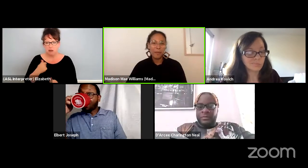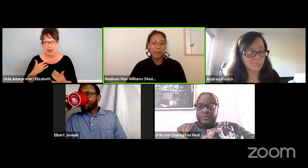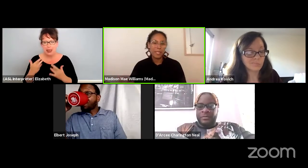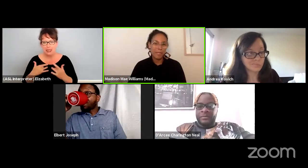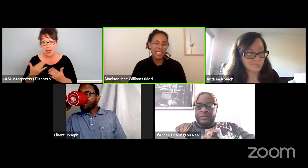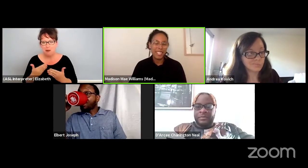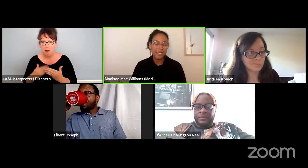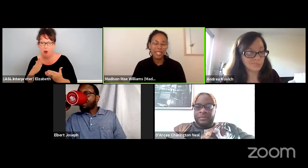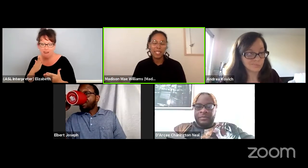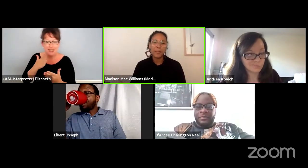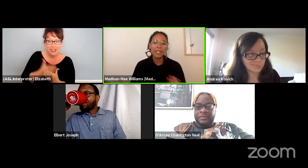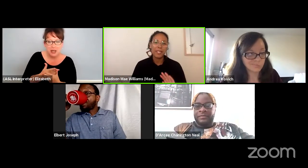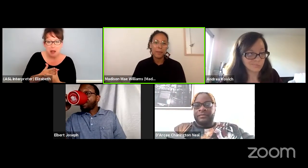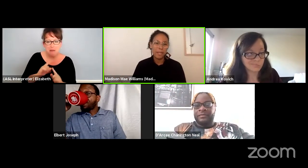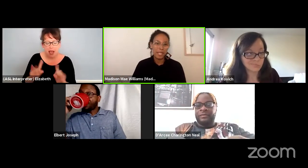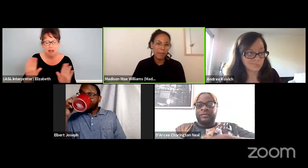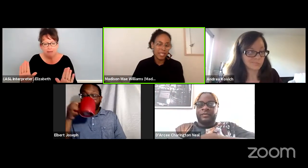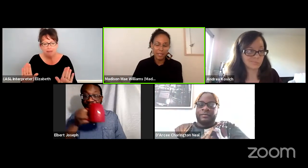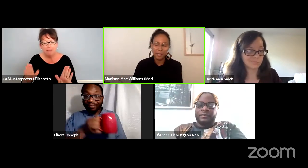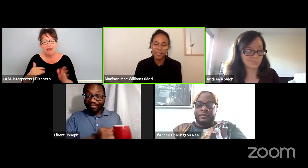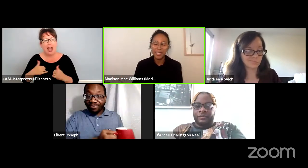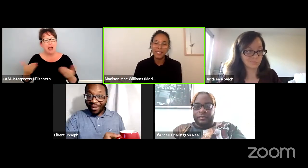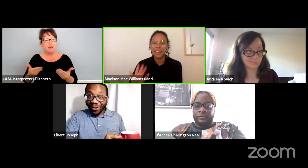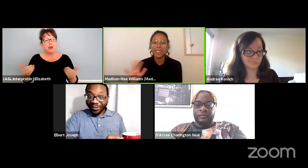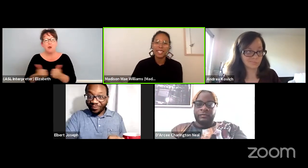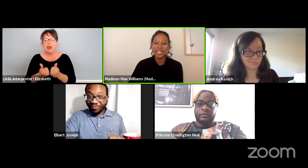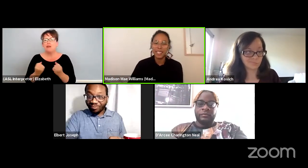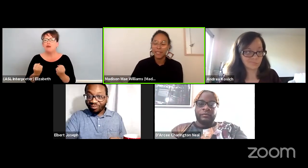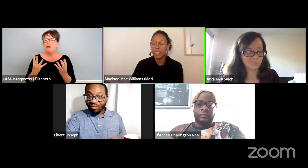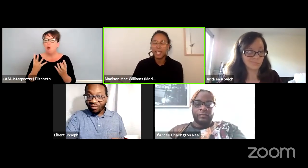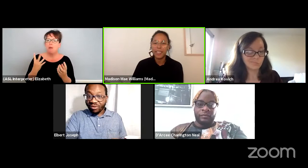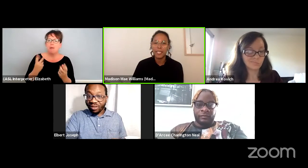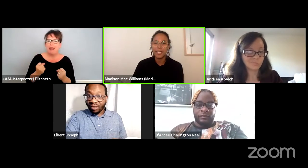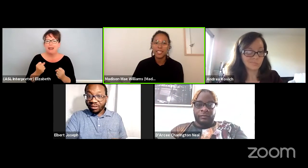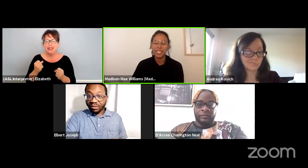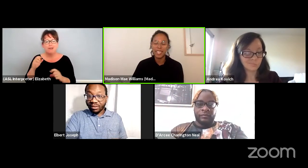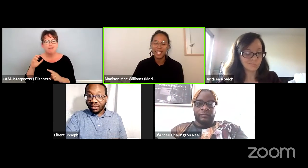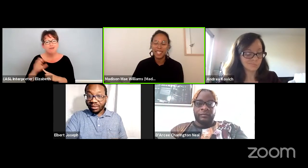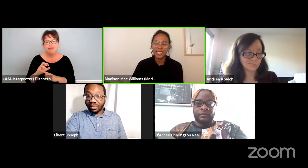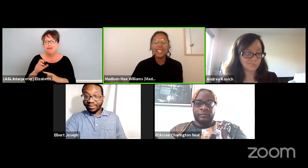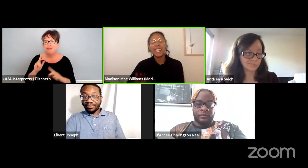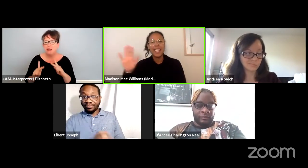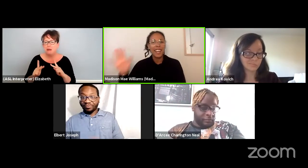but it's just because I'm here with so many amazing folks very excited for our conversation tonight.